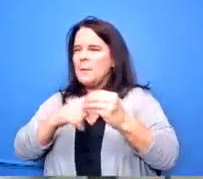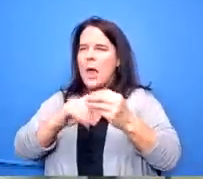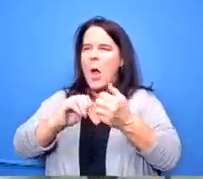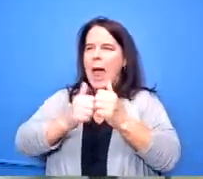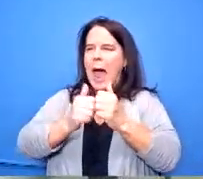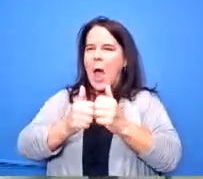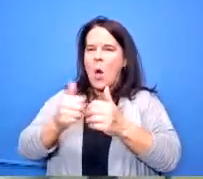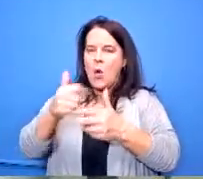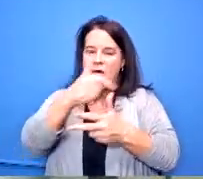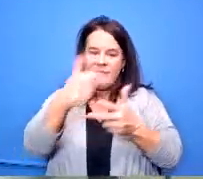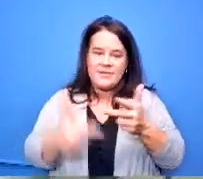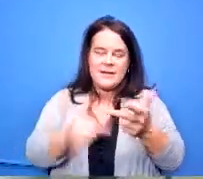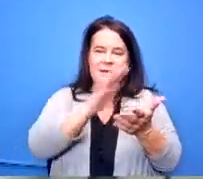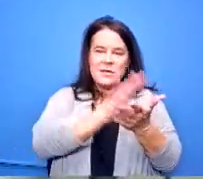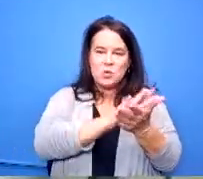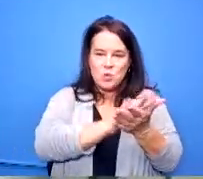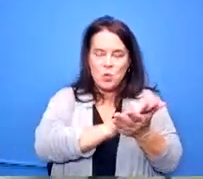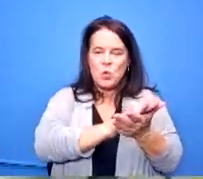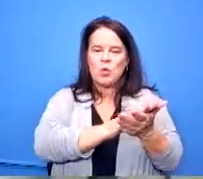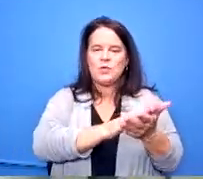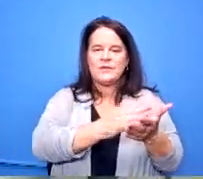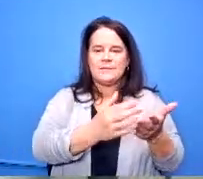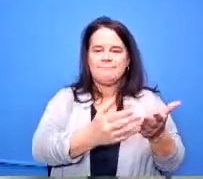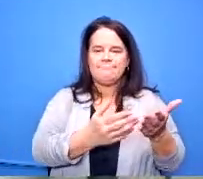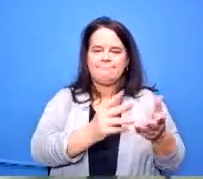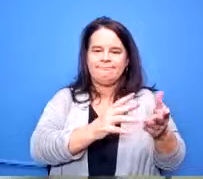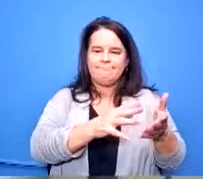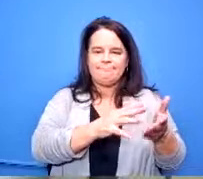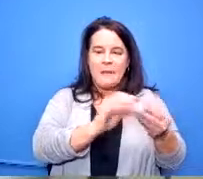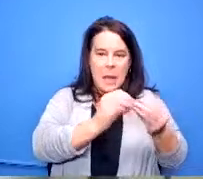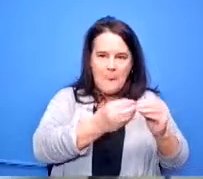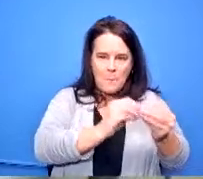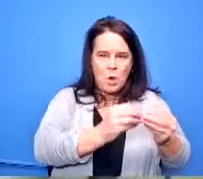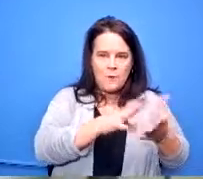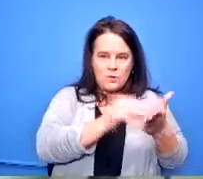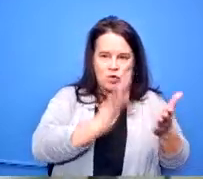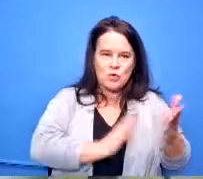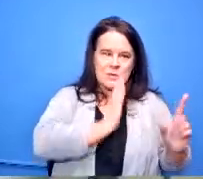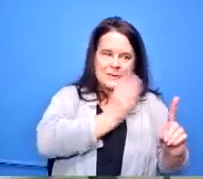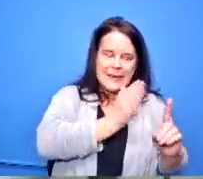schools continue to go down it seems like is there let me ask you is there a correlation between